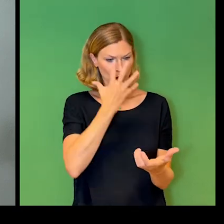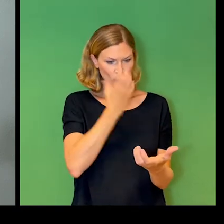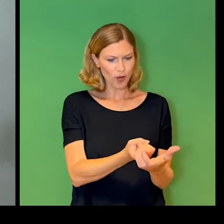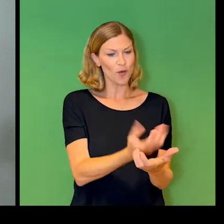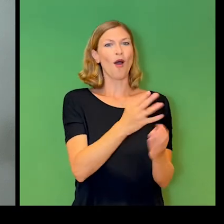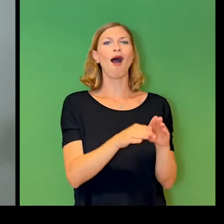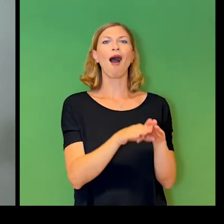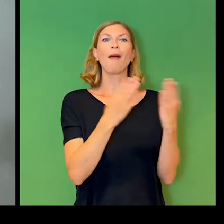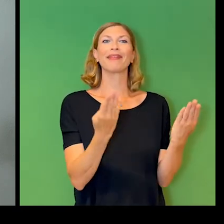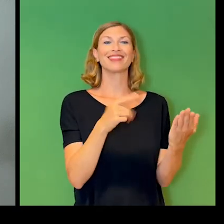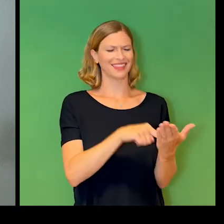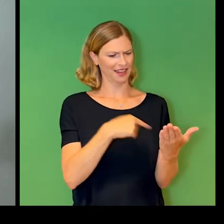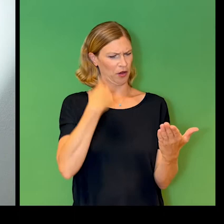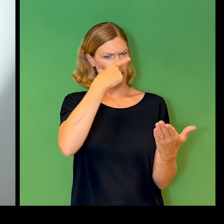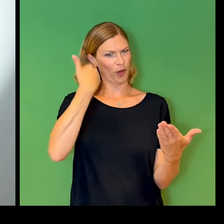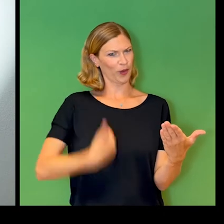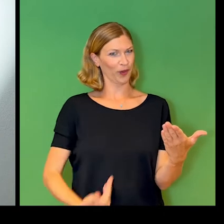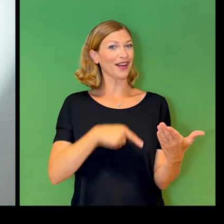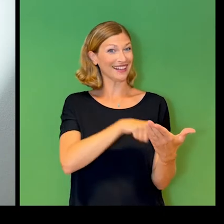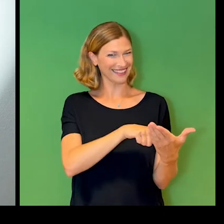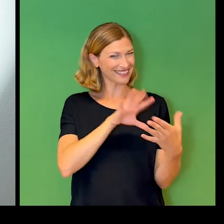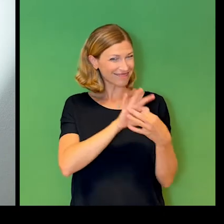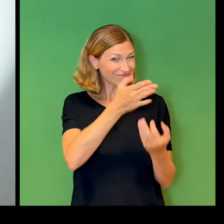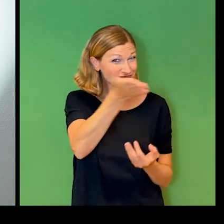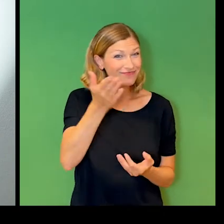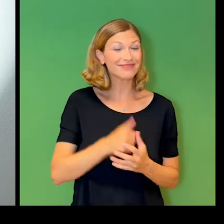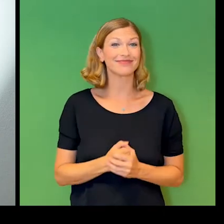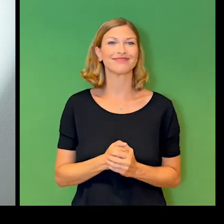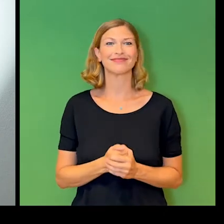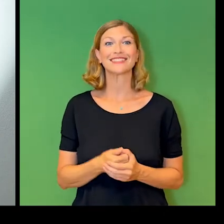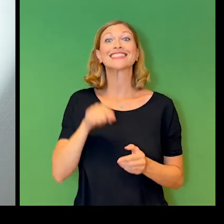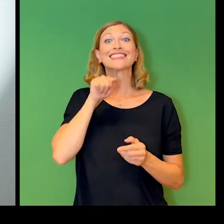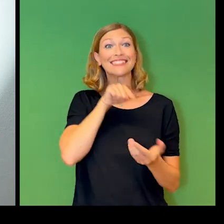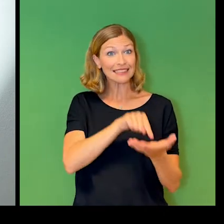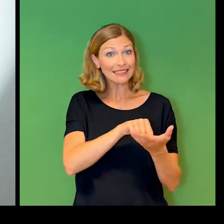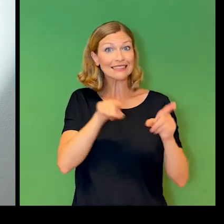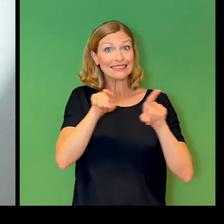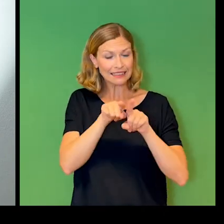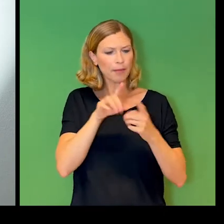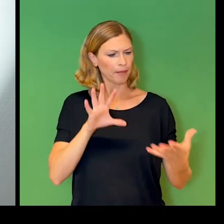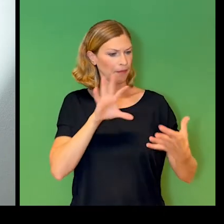to identify who we are. Facial recognition works by looking at your features